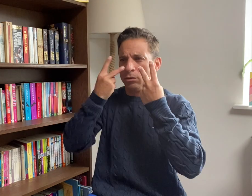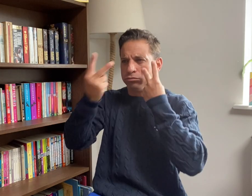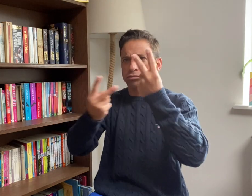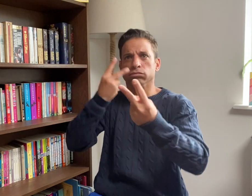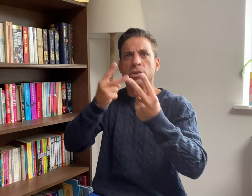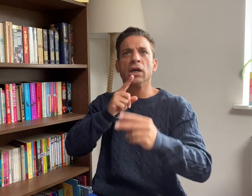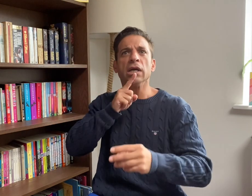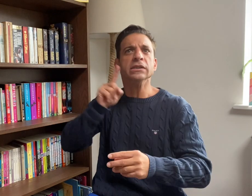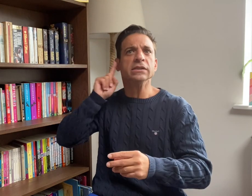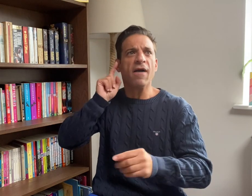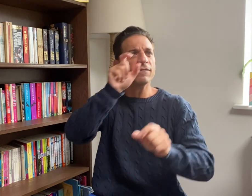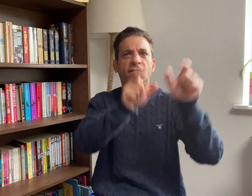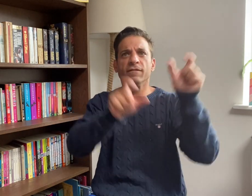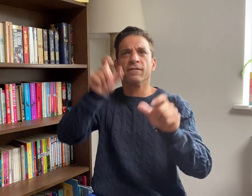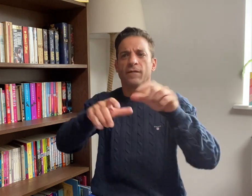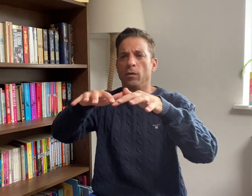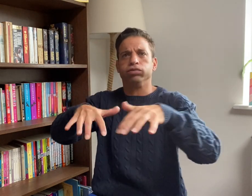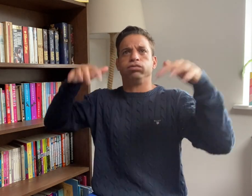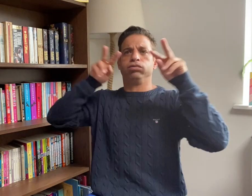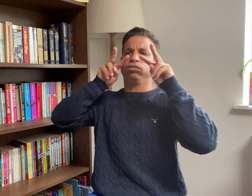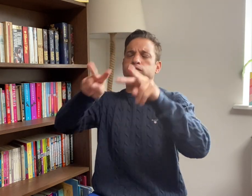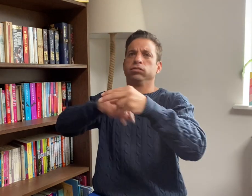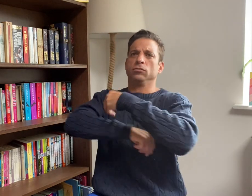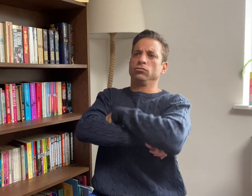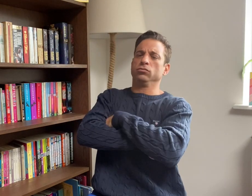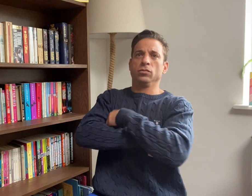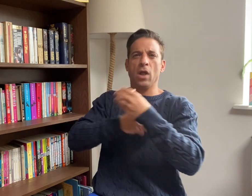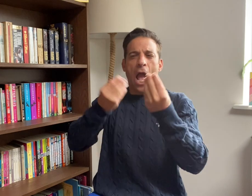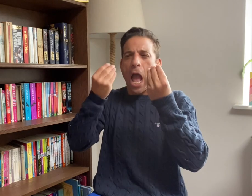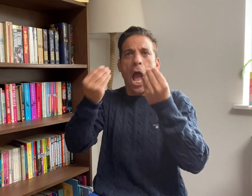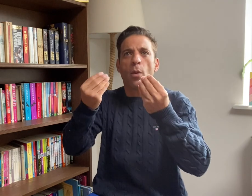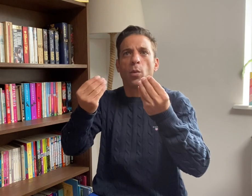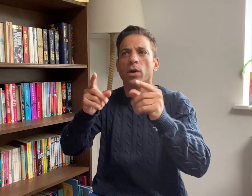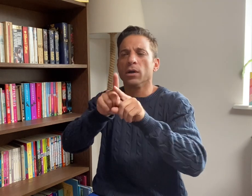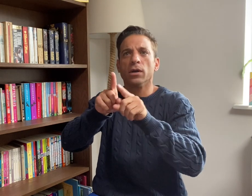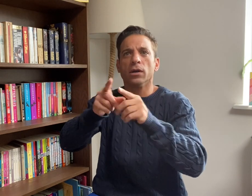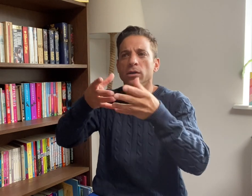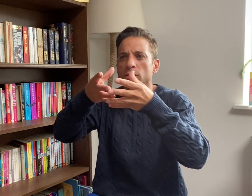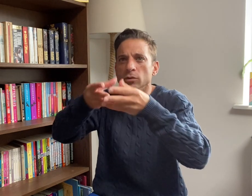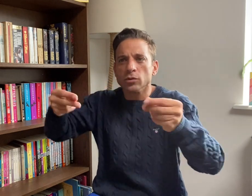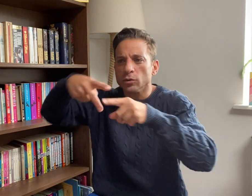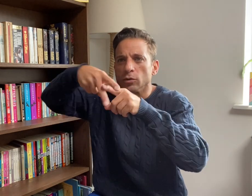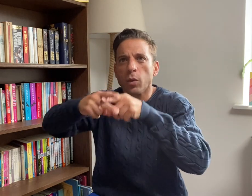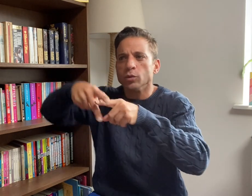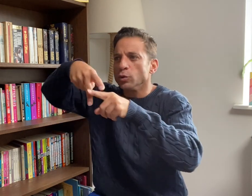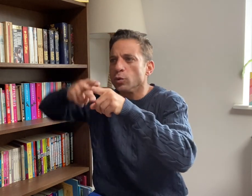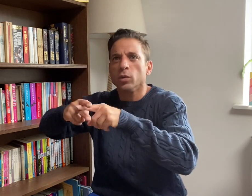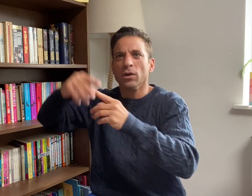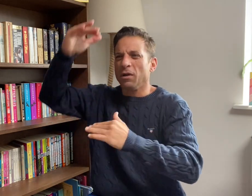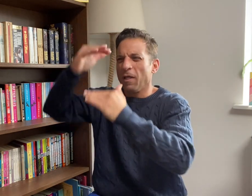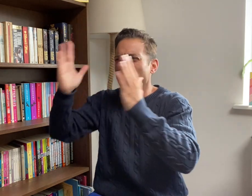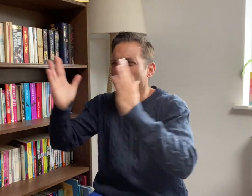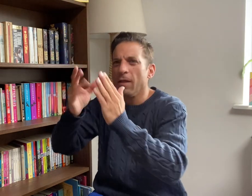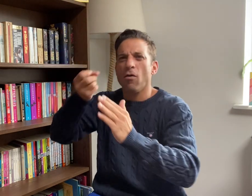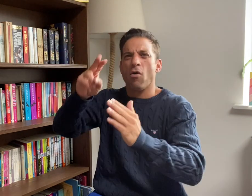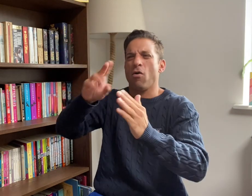the Deaf community’s efforts to improve the quality